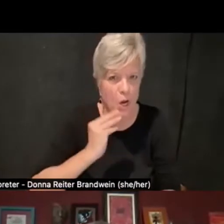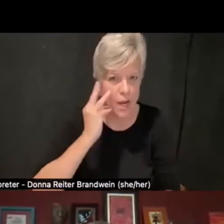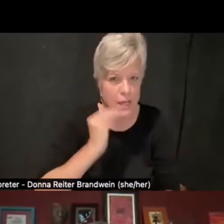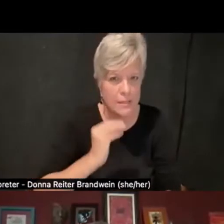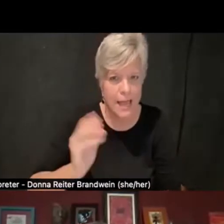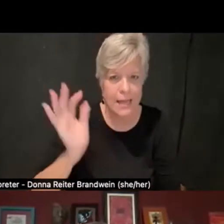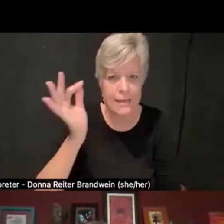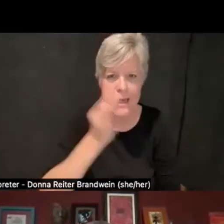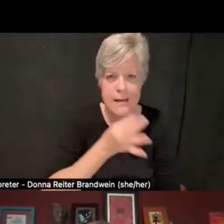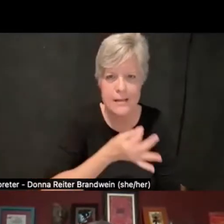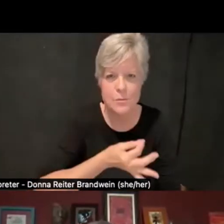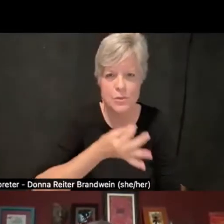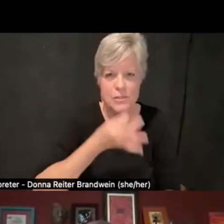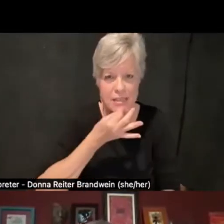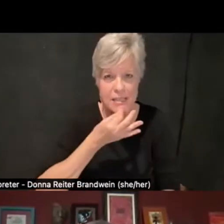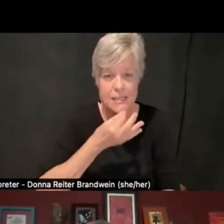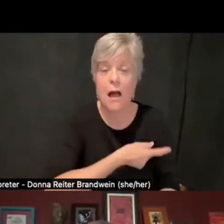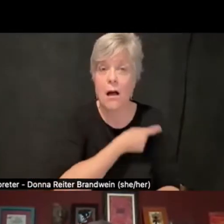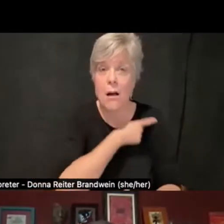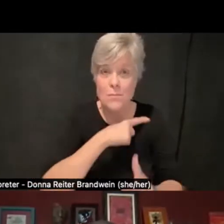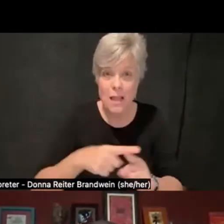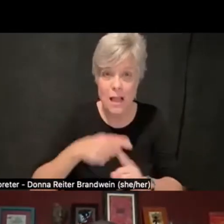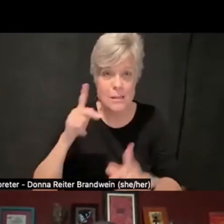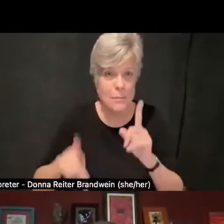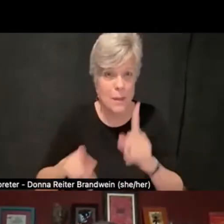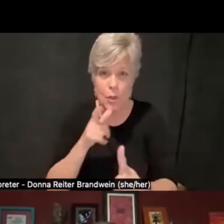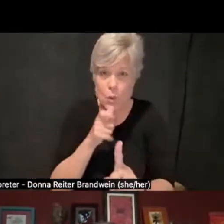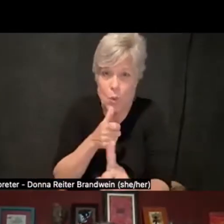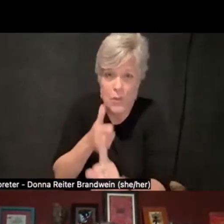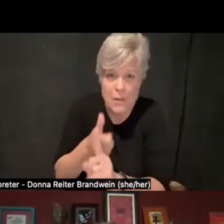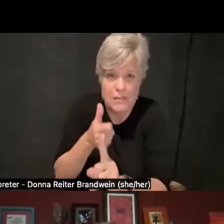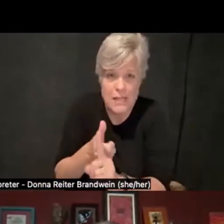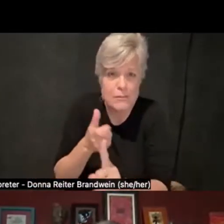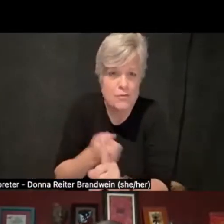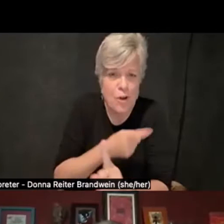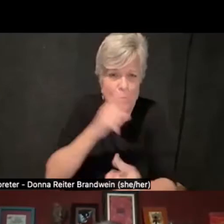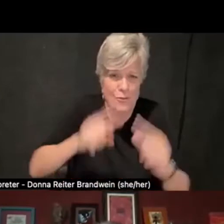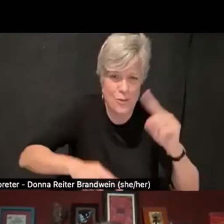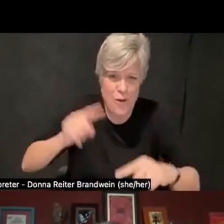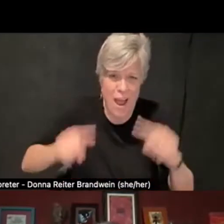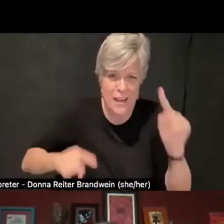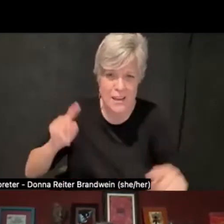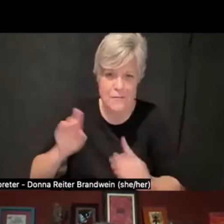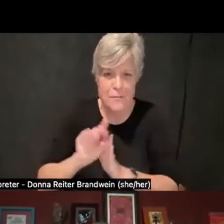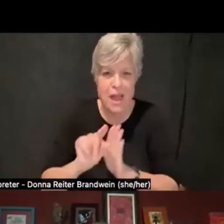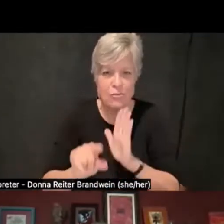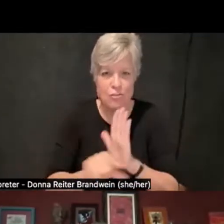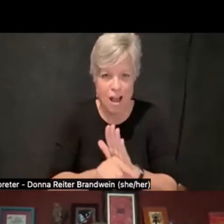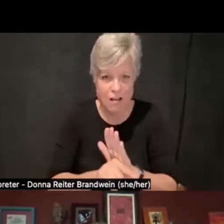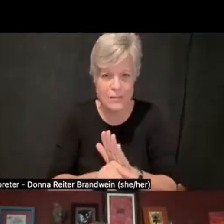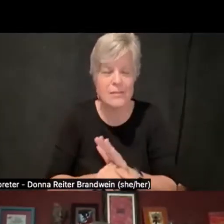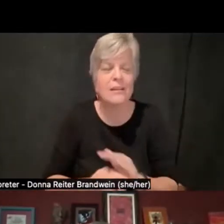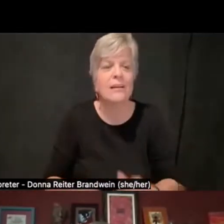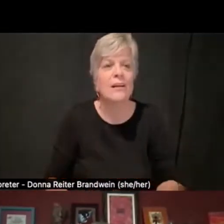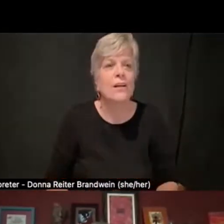and hold all kinds of identity axes. So the book that Sasha Costanza-Chock wrote about this